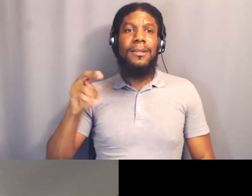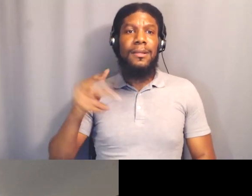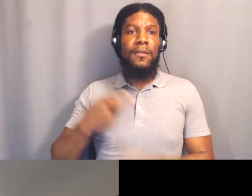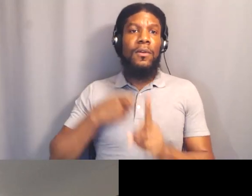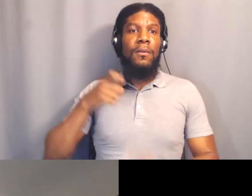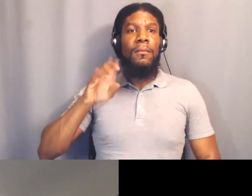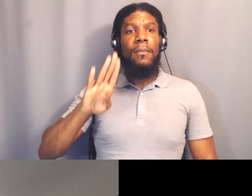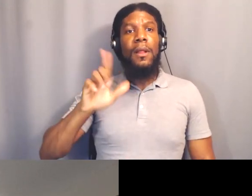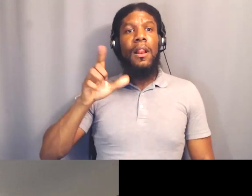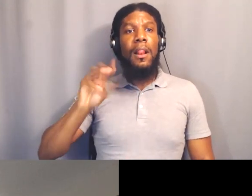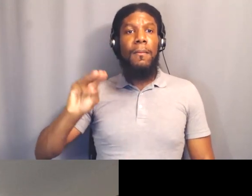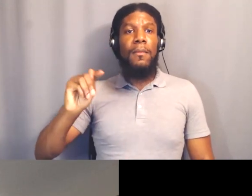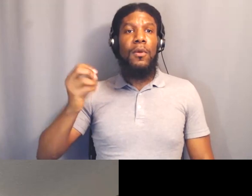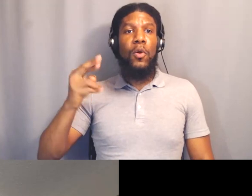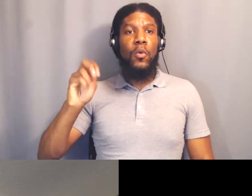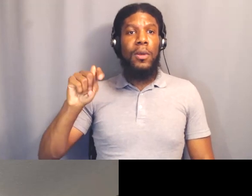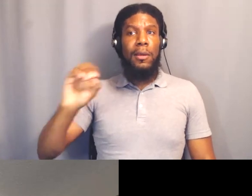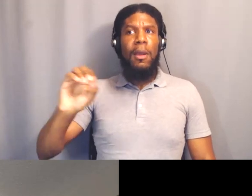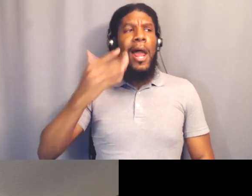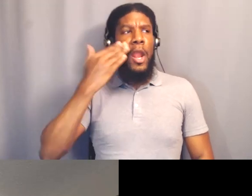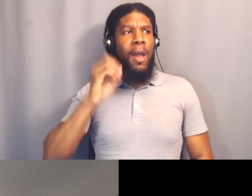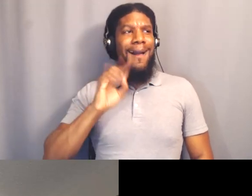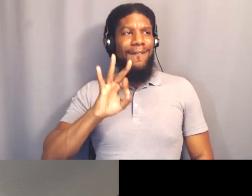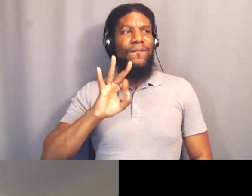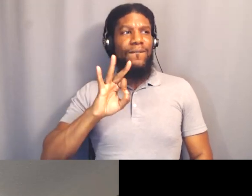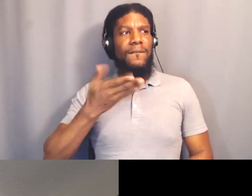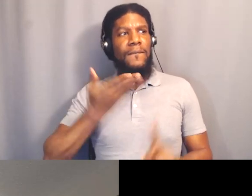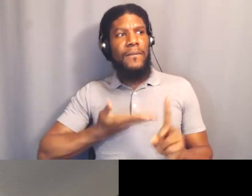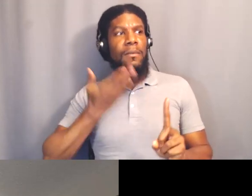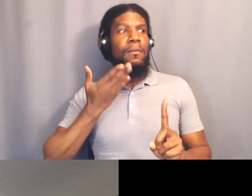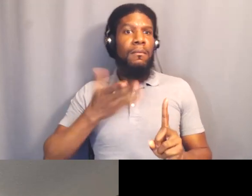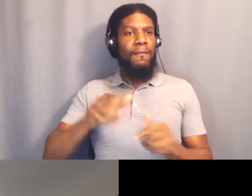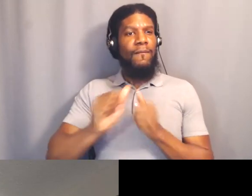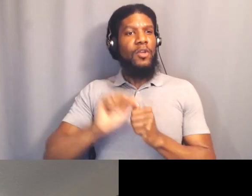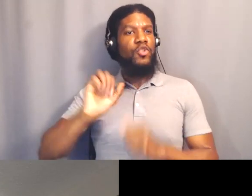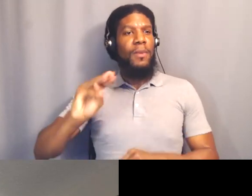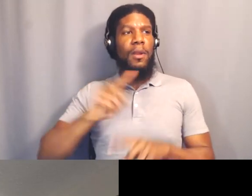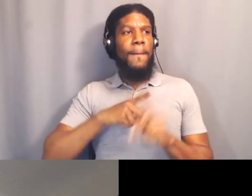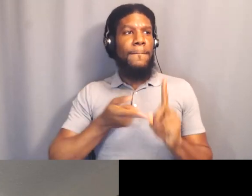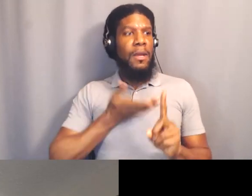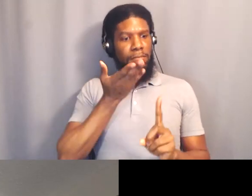I know of her. I follow her on social media, but I don't know her personally. Okay, that's yeah, my comrade.